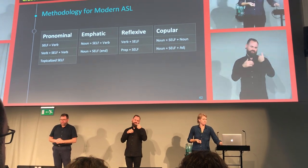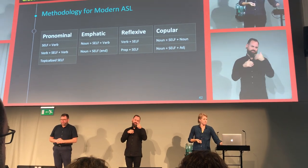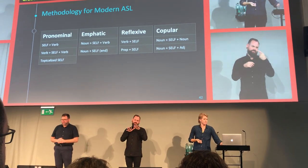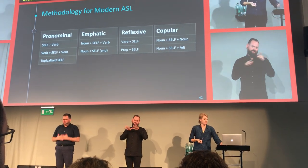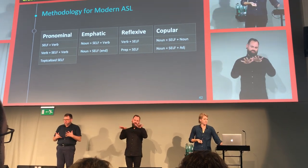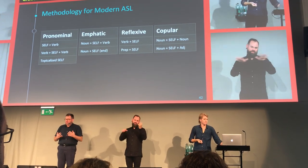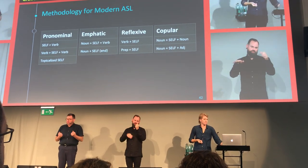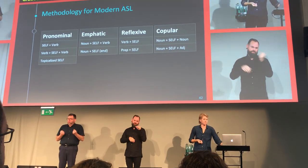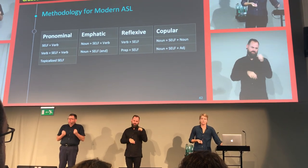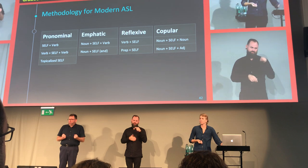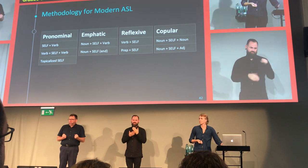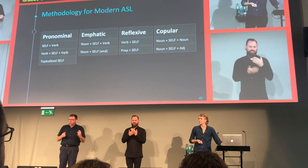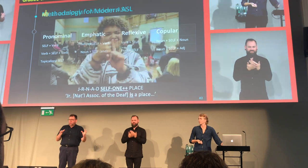as we saw in old ASL.